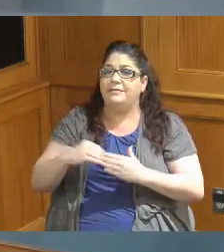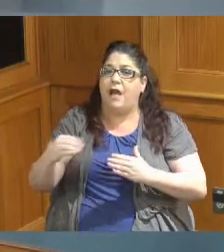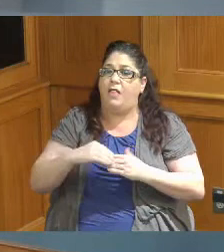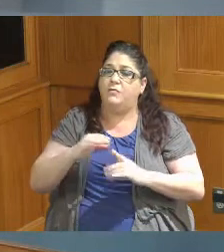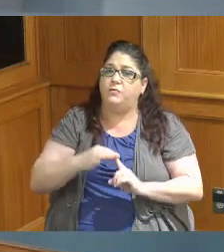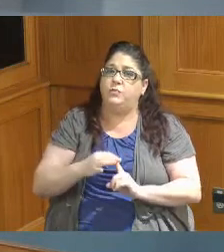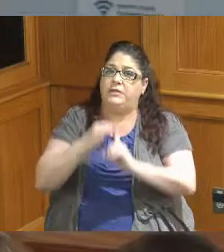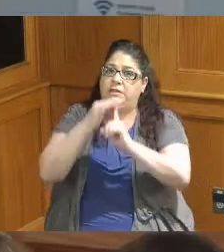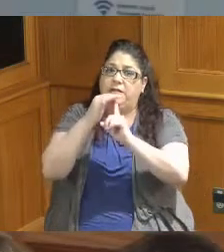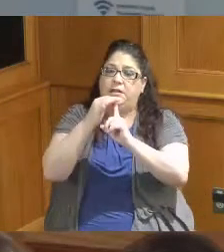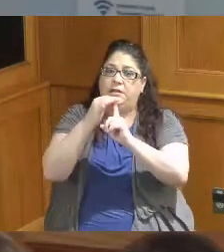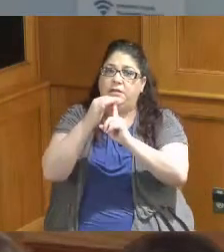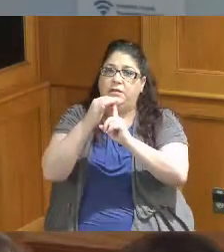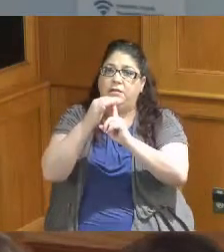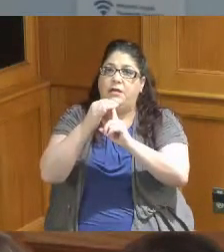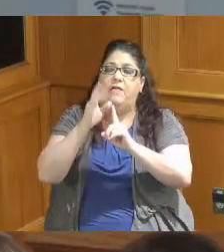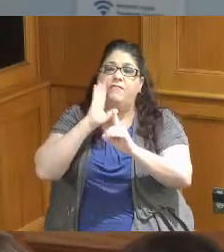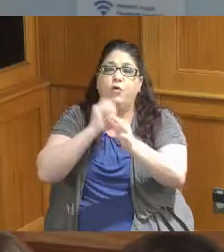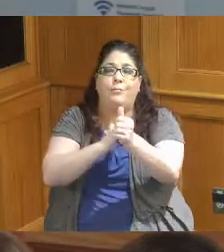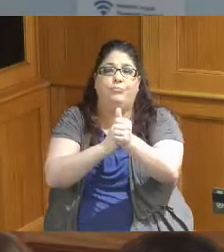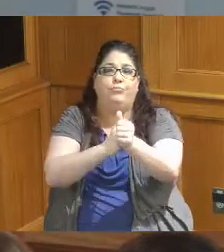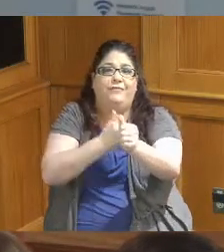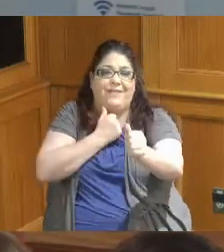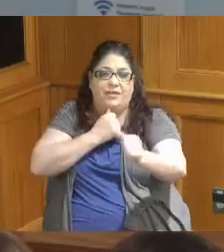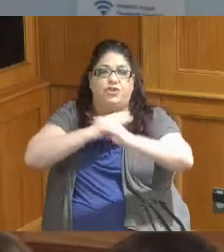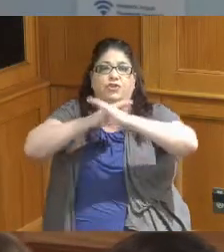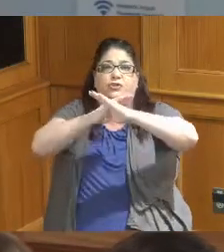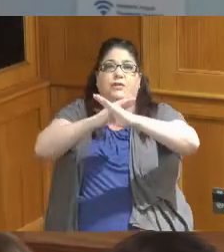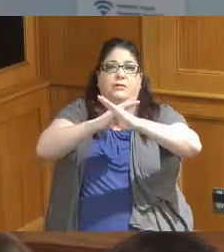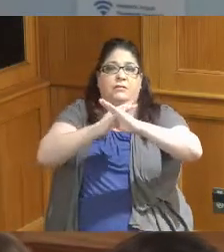that they're targeted at prevention most of the resources people have to already be helpless